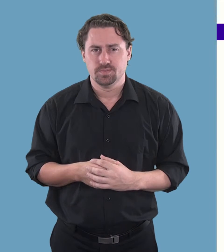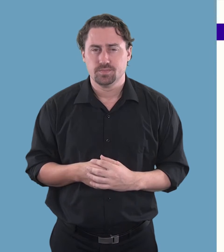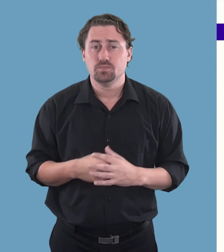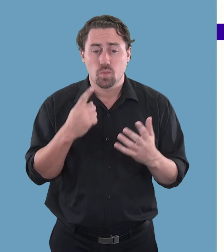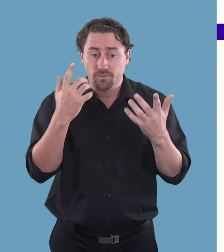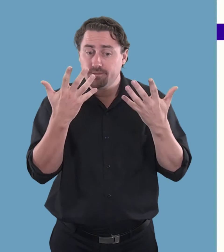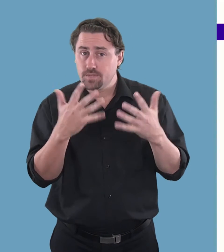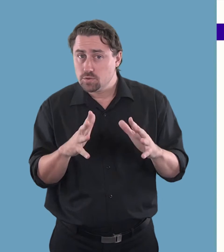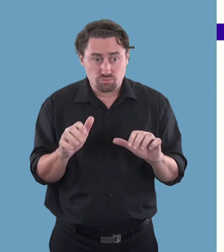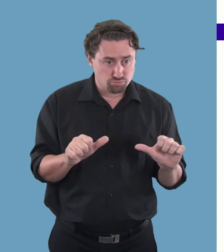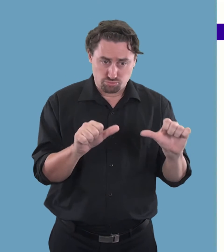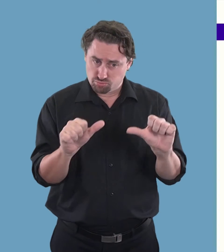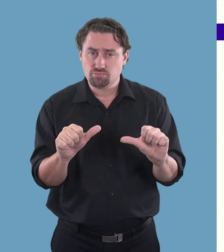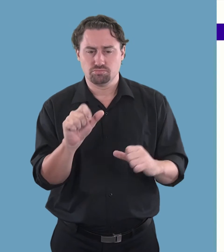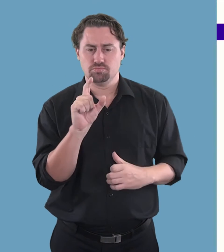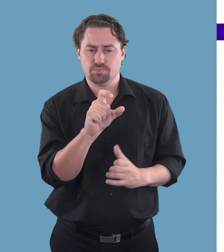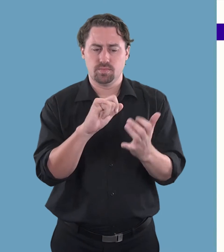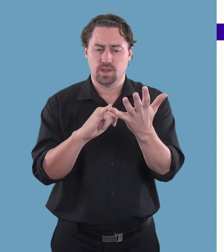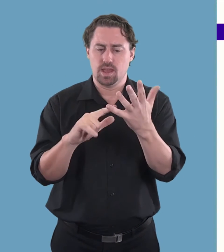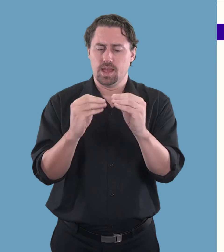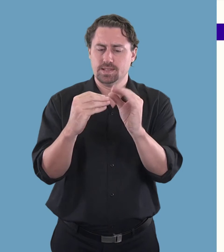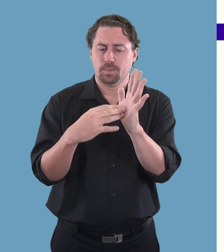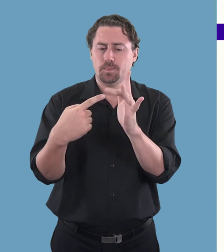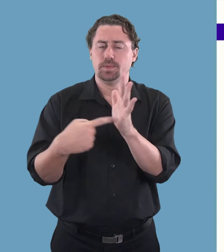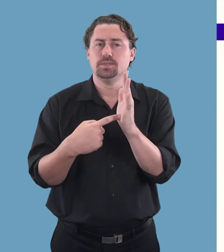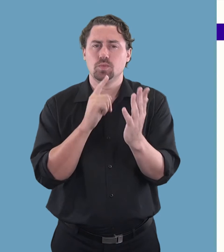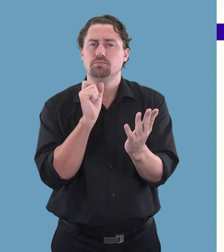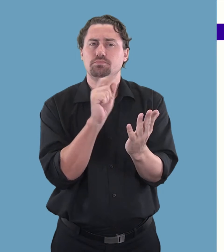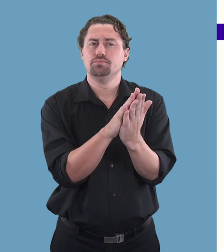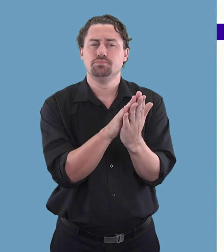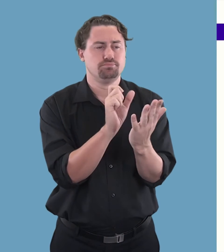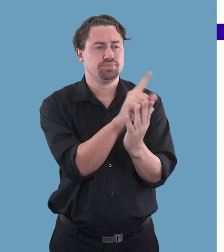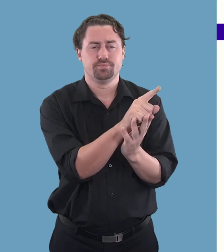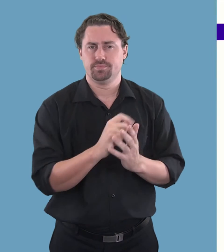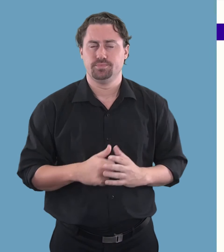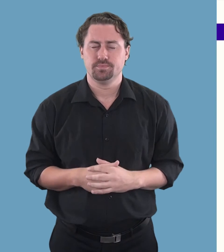7. When you have finished, click "Submit".